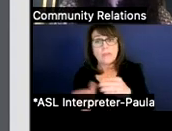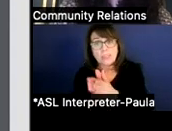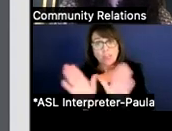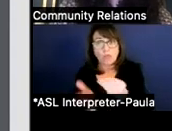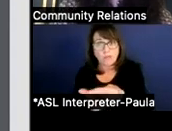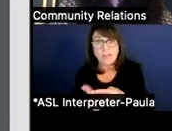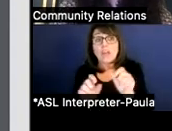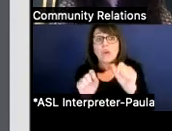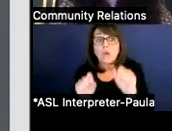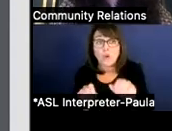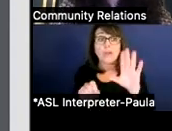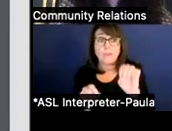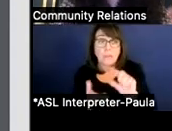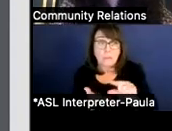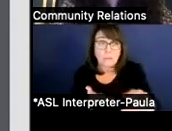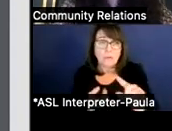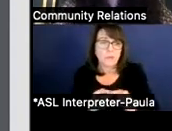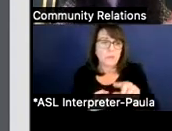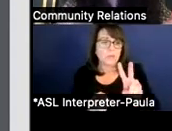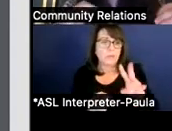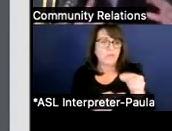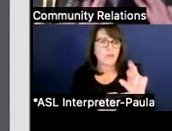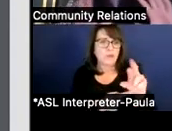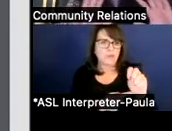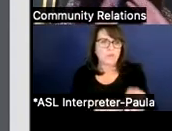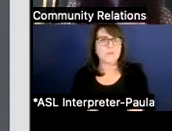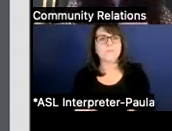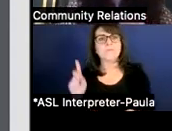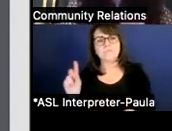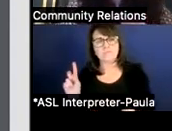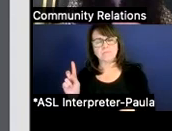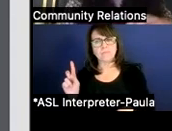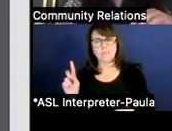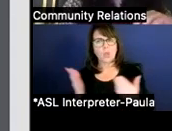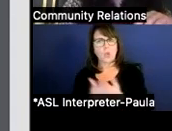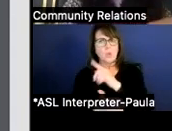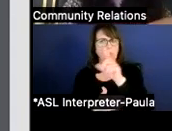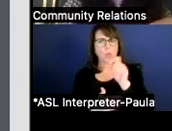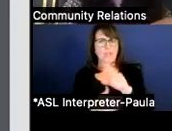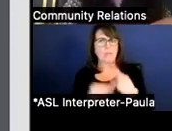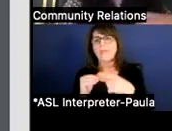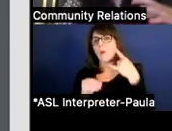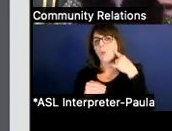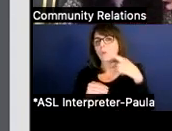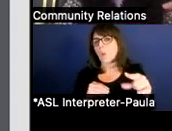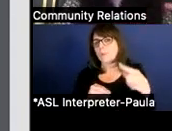Thank you. And I know we talked a lot golden pennies. And I think there might be still needs a little bit of clarity as far as what they are.